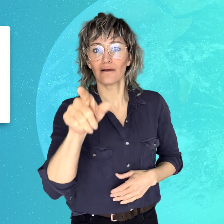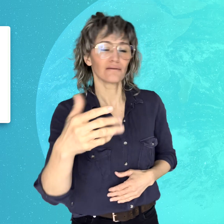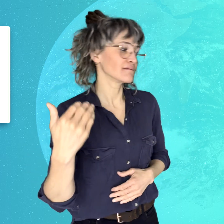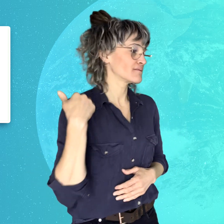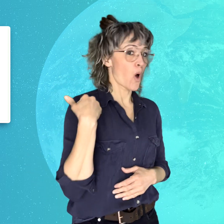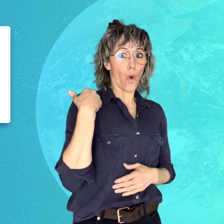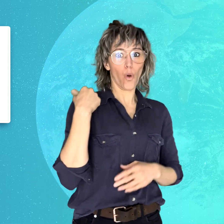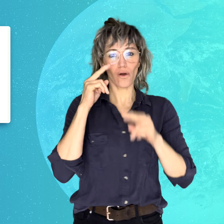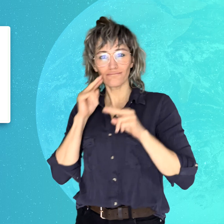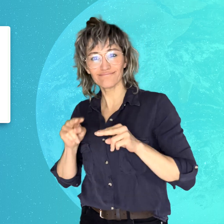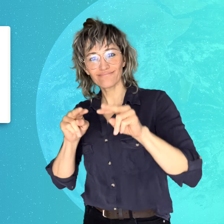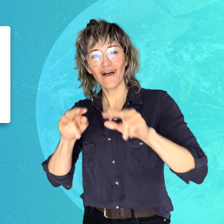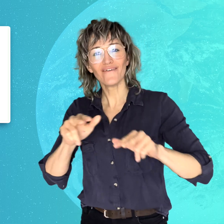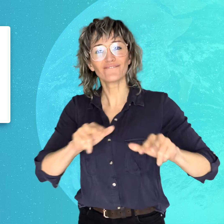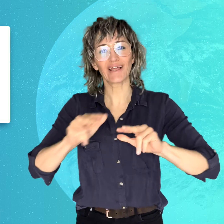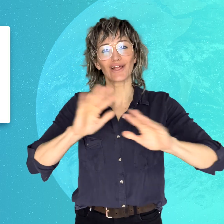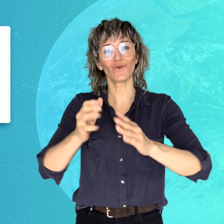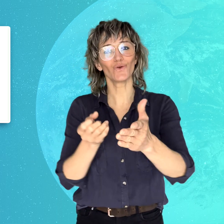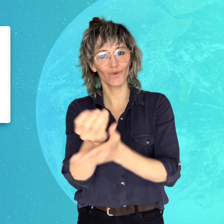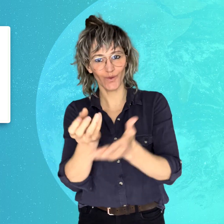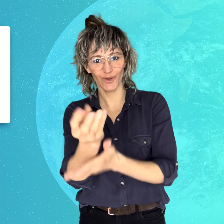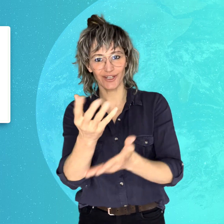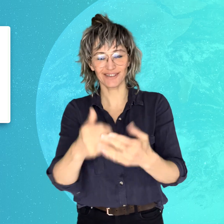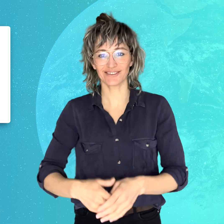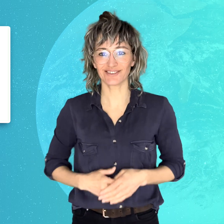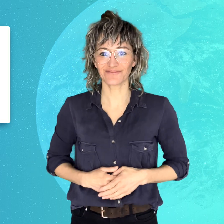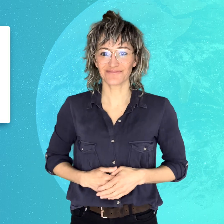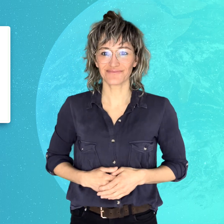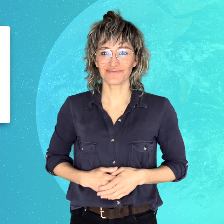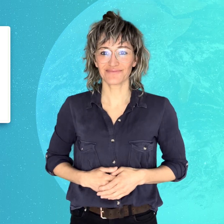so that you'll never miss a video!